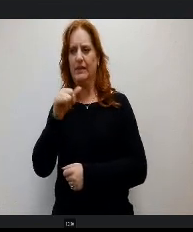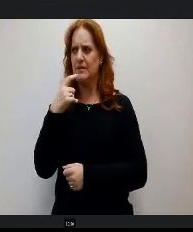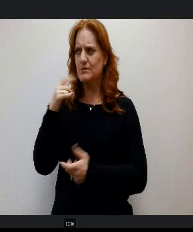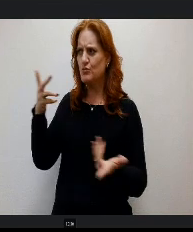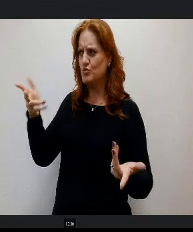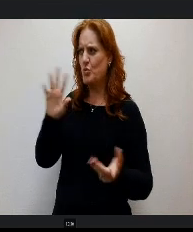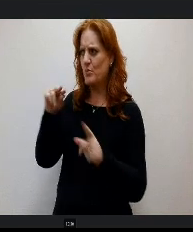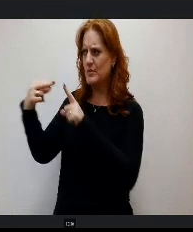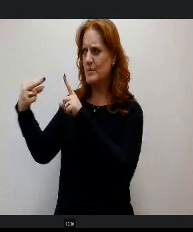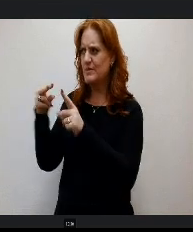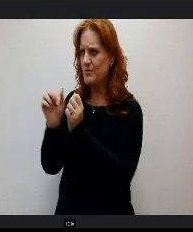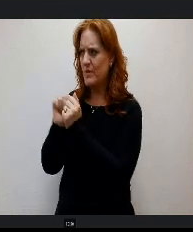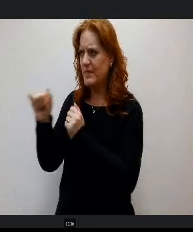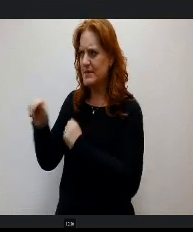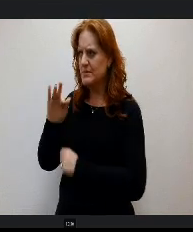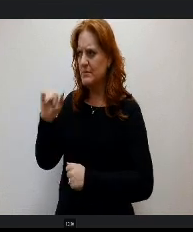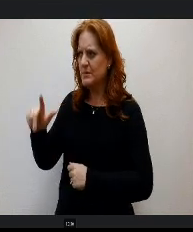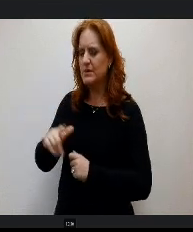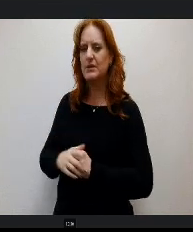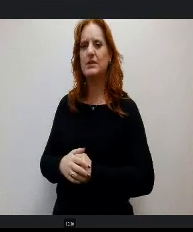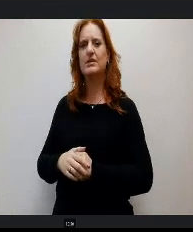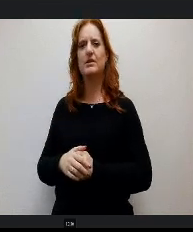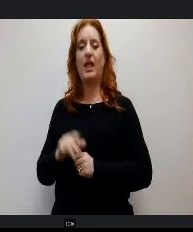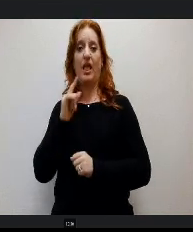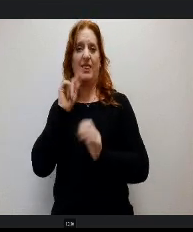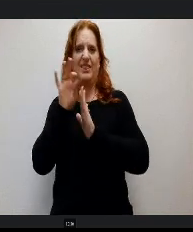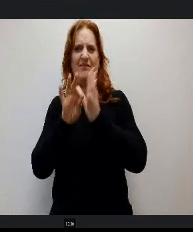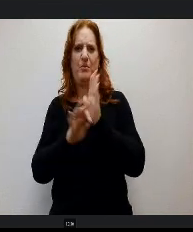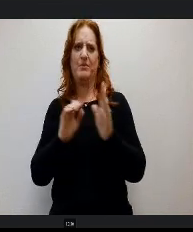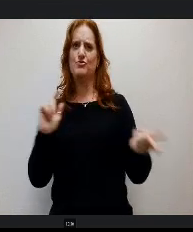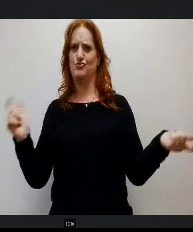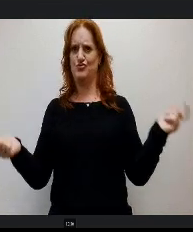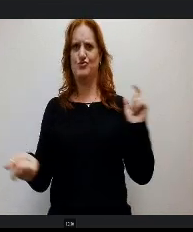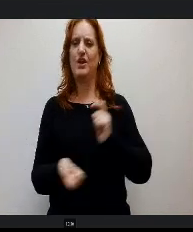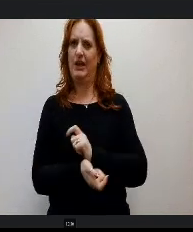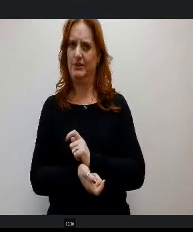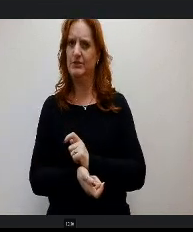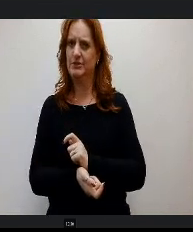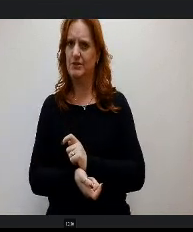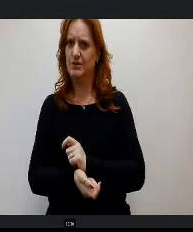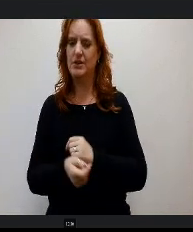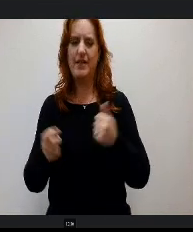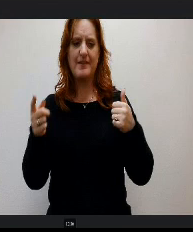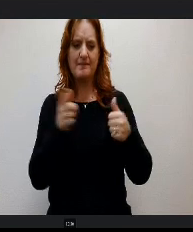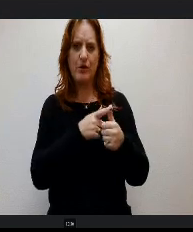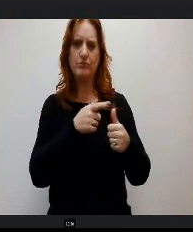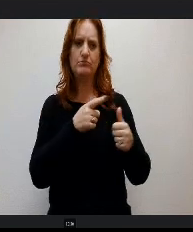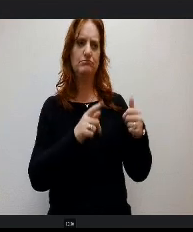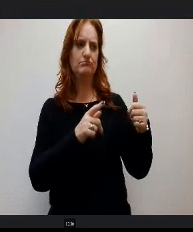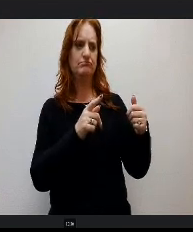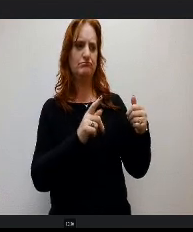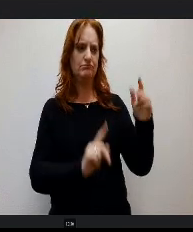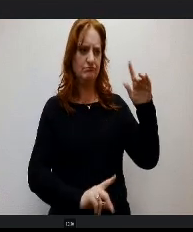ill and the bill the formula has changed quite a a bit. When it first came out, they did what a two to three